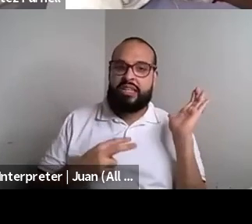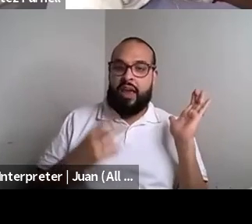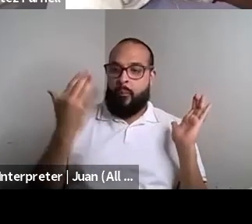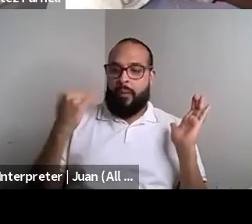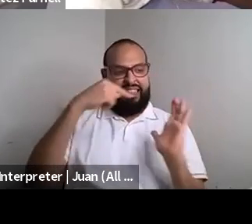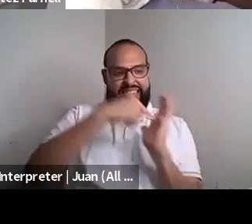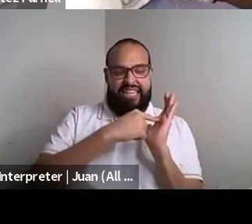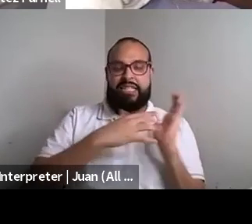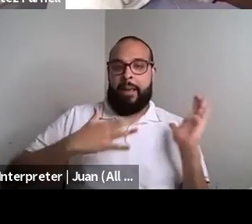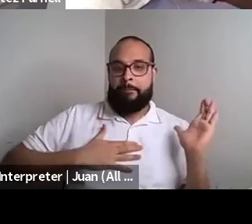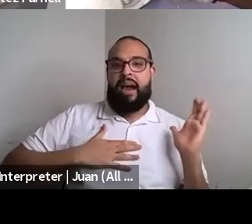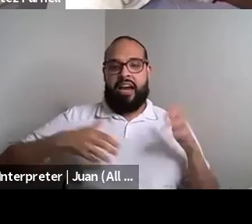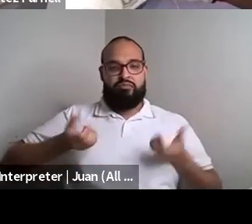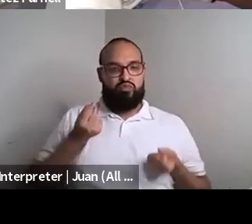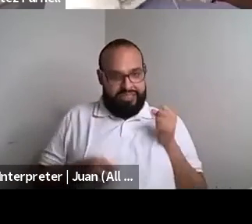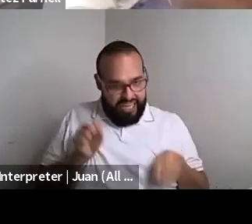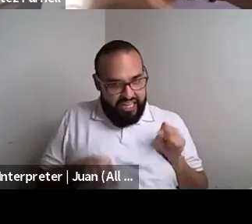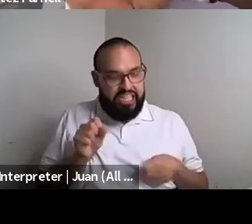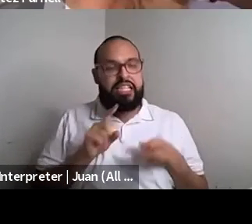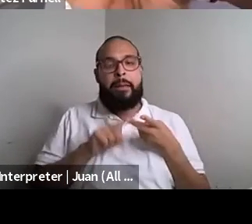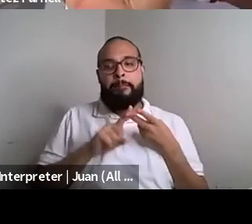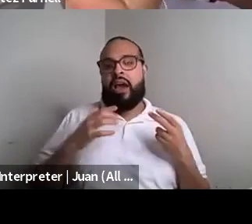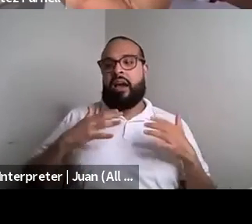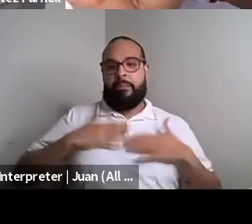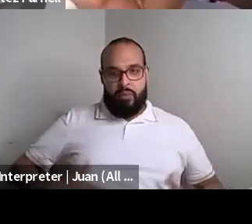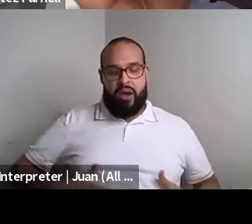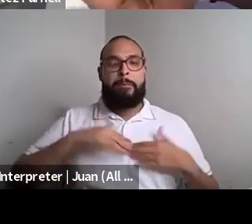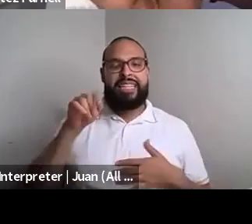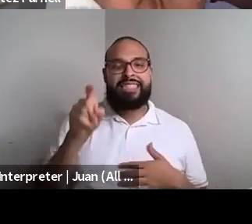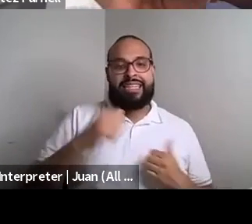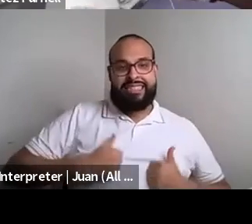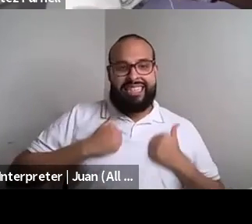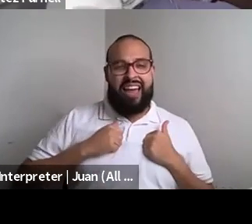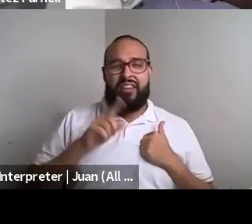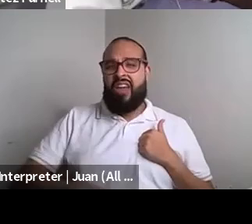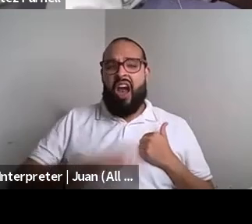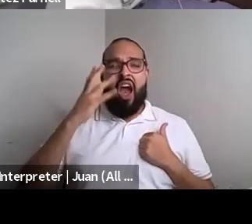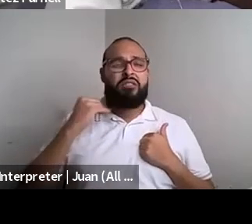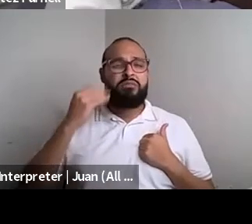Randa Jarrar she/they: My titties that these experiences. These mountainous experiences happened in so I'm